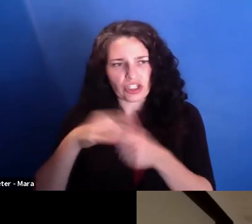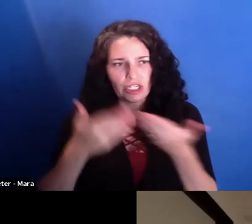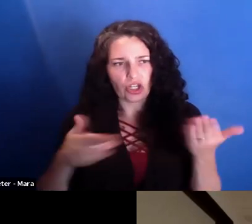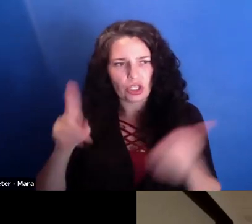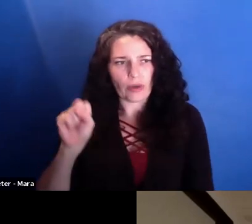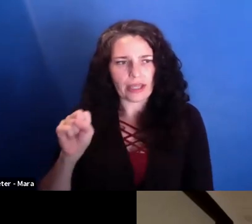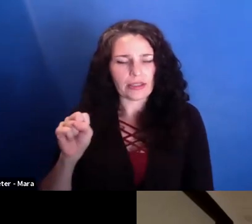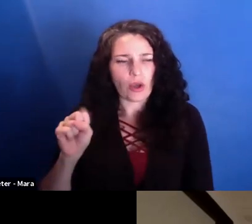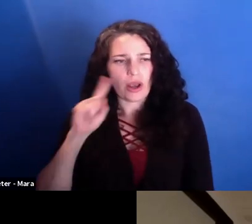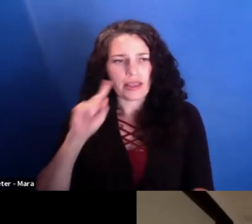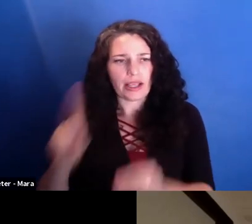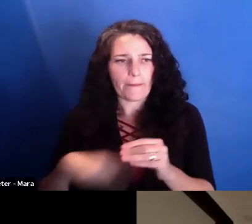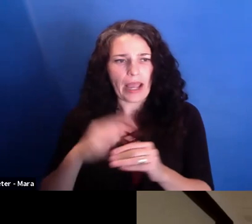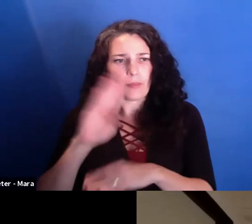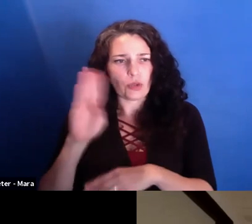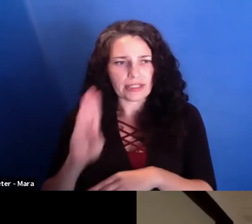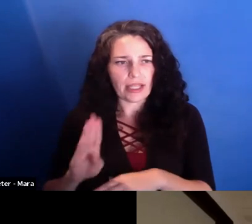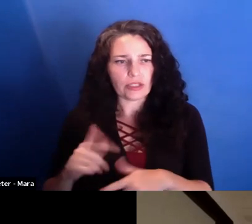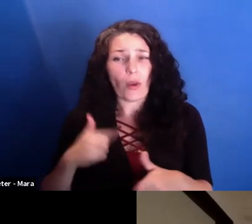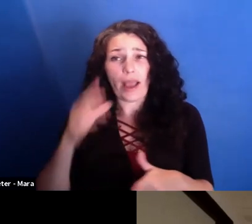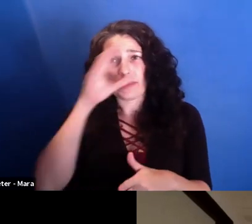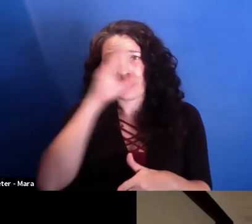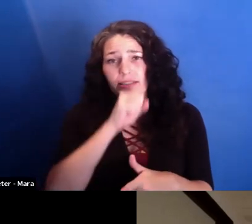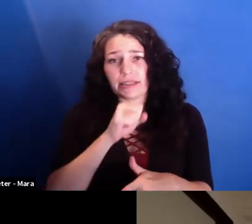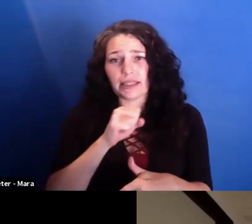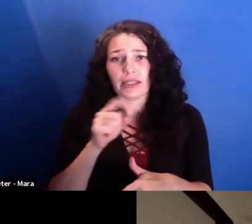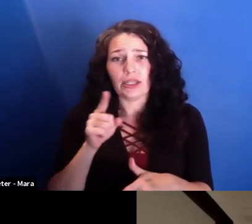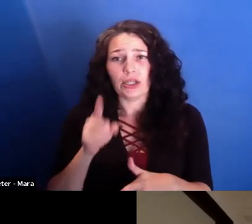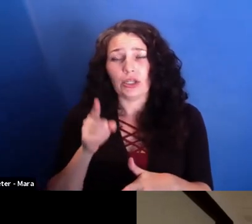I am assuming you've been asked this a decent amount from making this film.